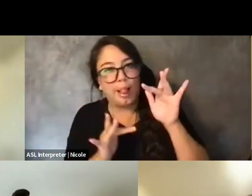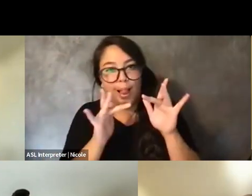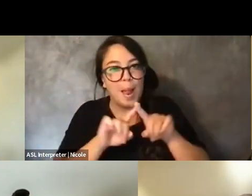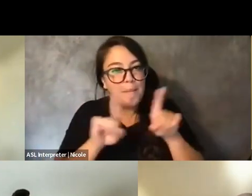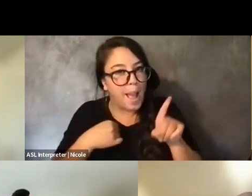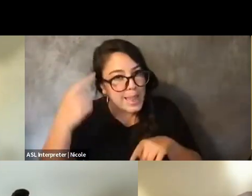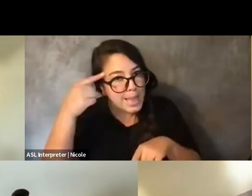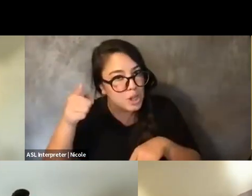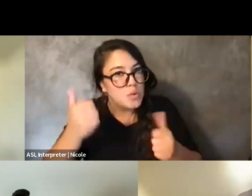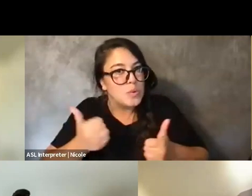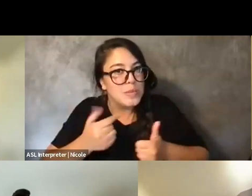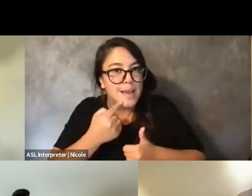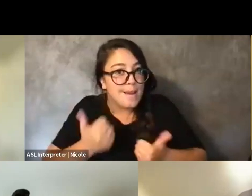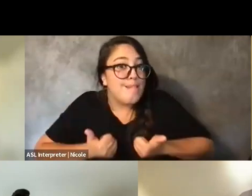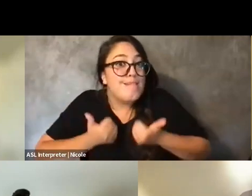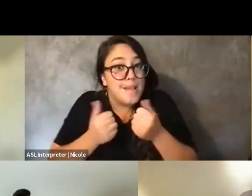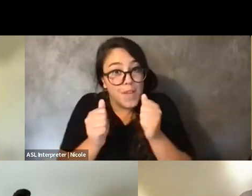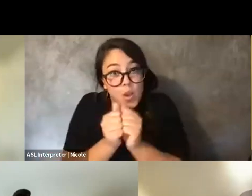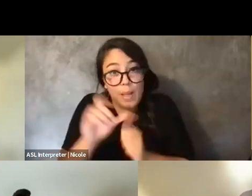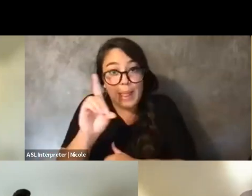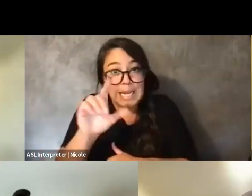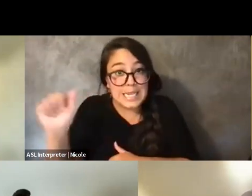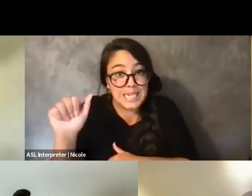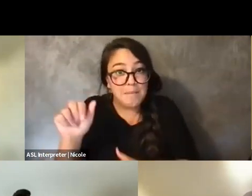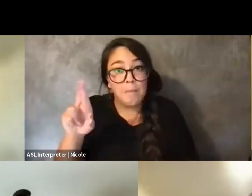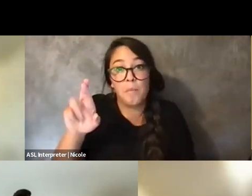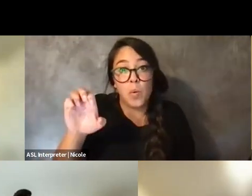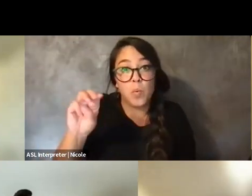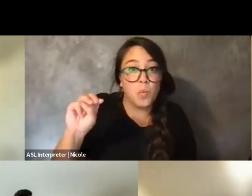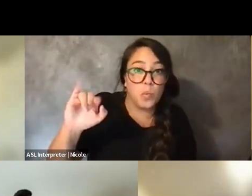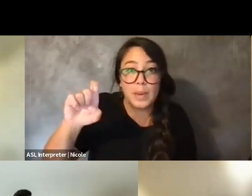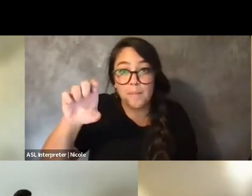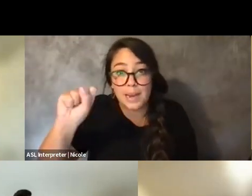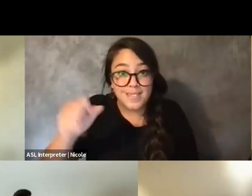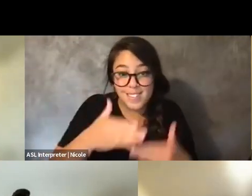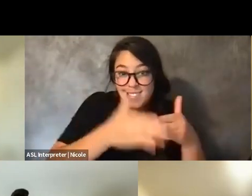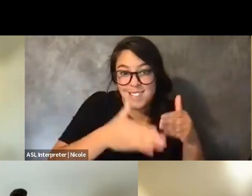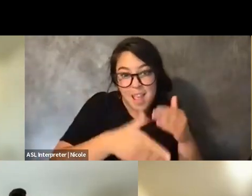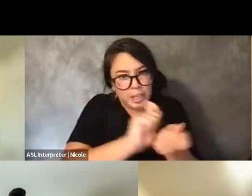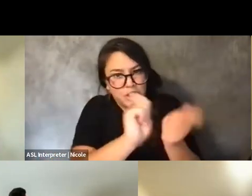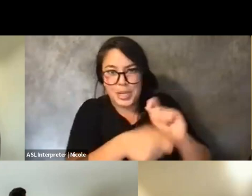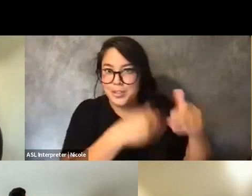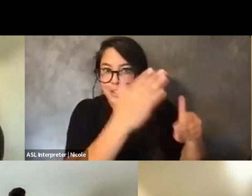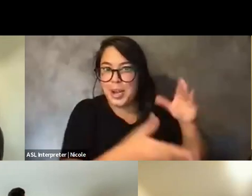with a disability remixes the end. And I just love that phrase and I'm going to burn it in my memory.